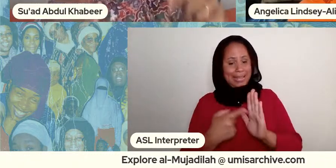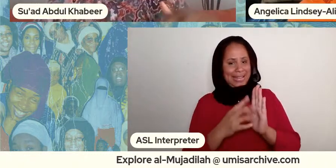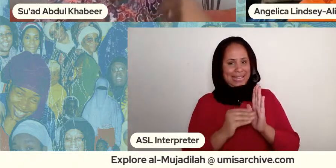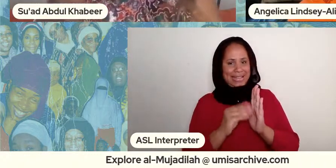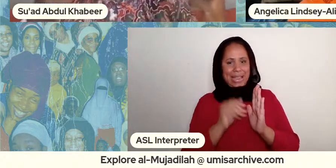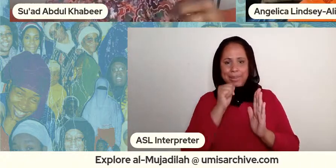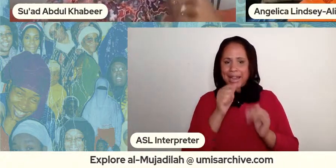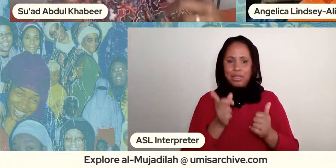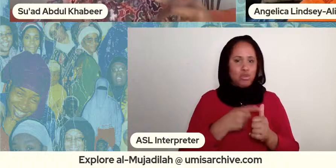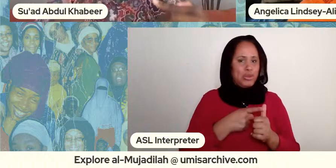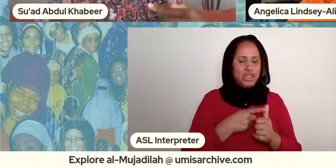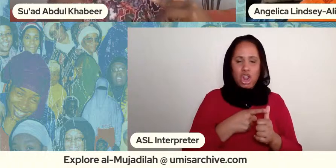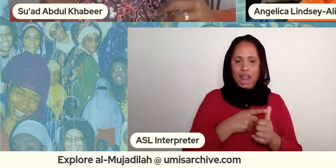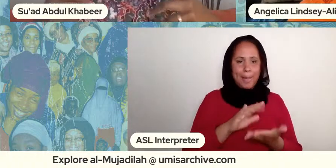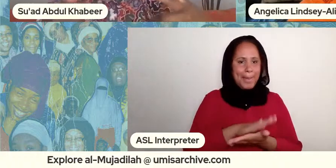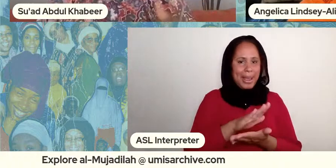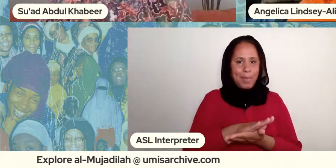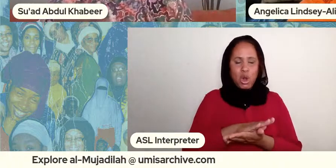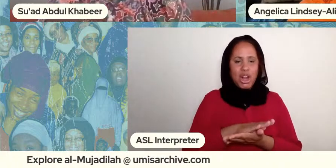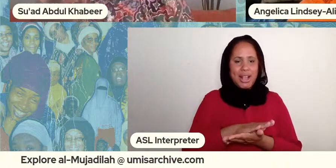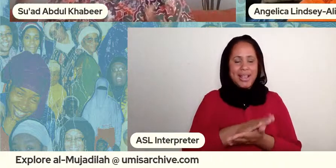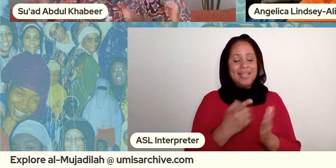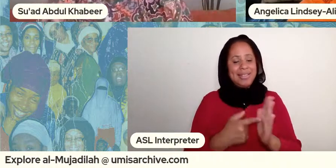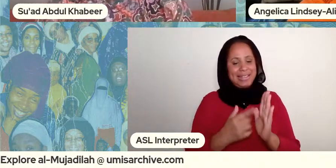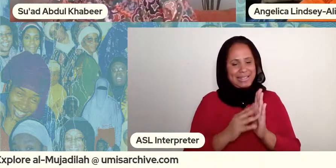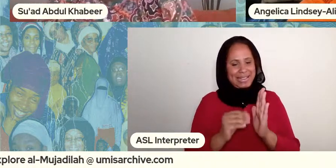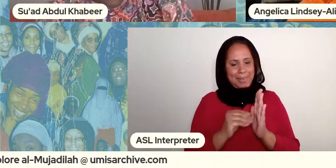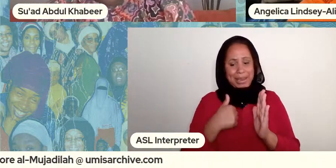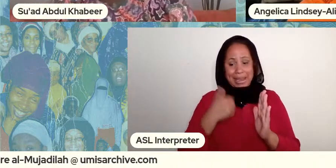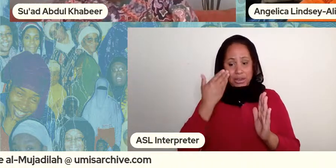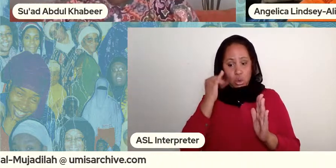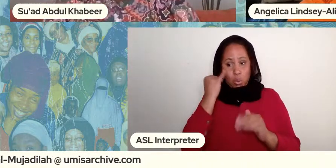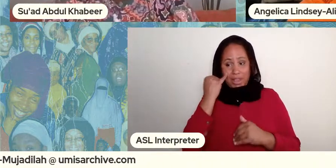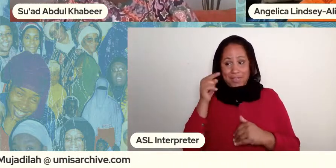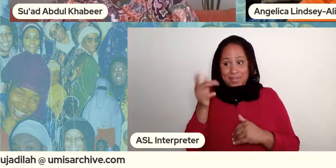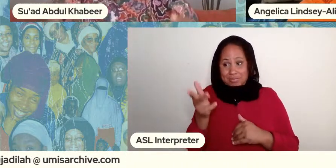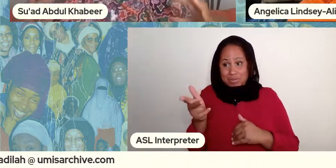it's like a like you know um a copy of it so i don't know if they did sign it or not right but it